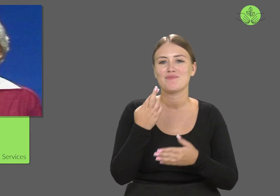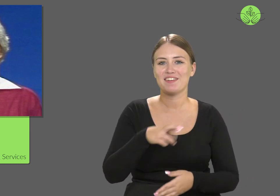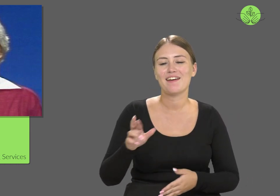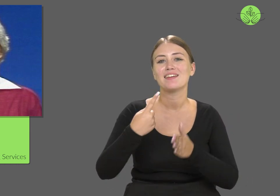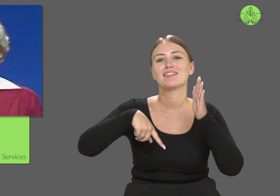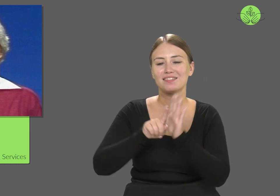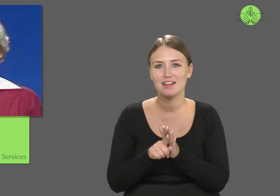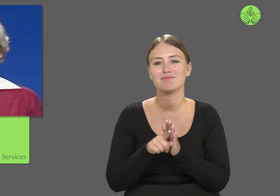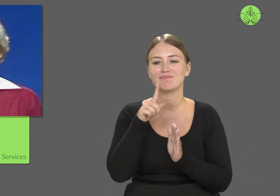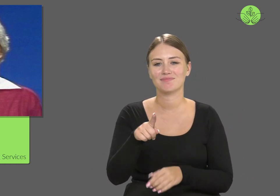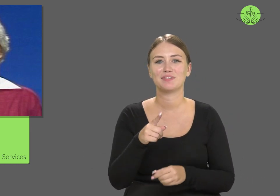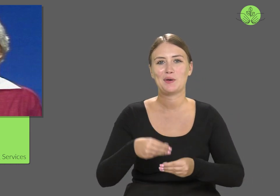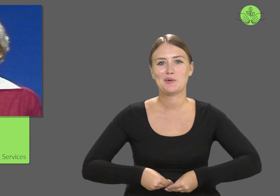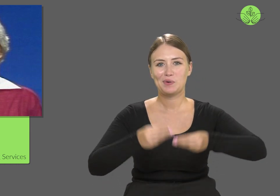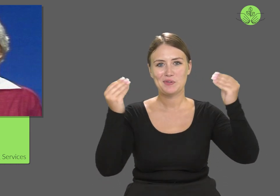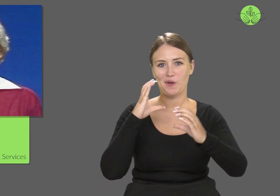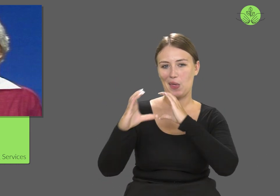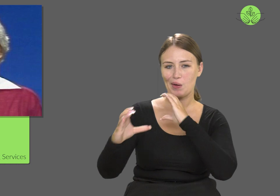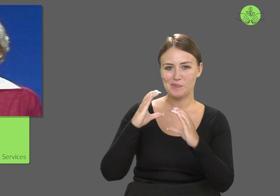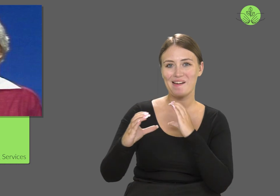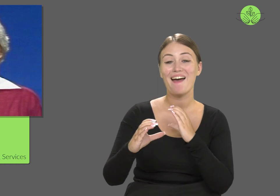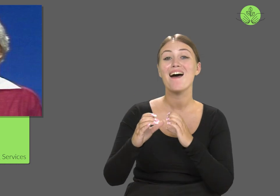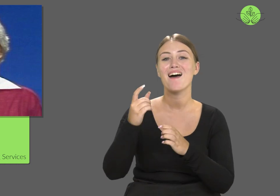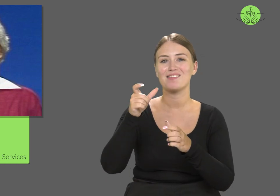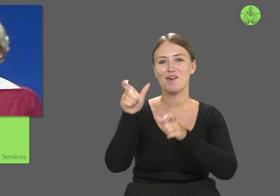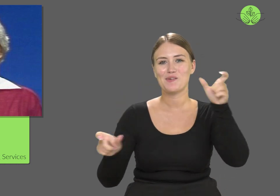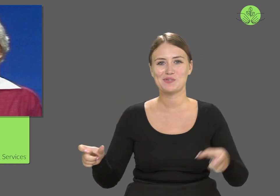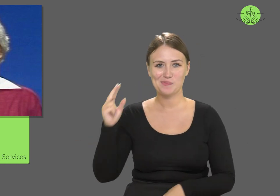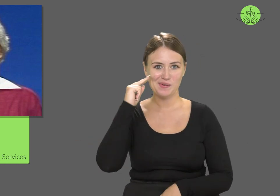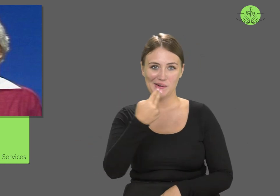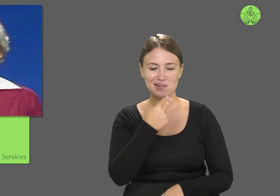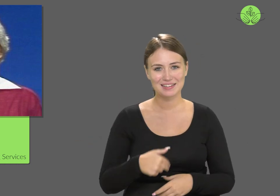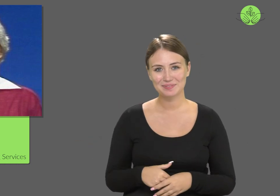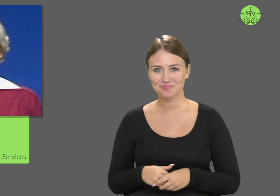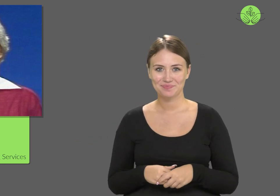the Council for the Advancement of Communication with Deaf People.